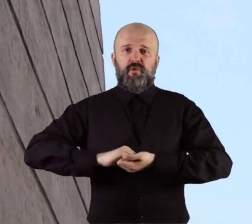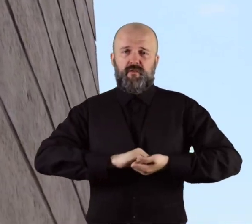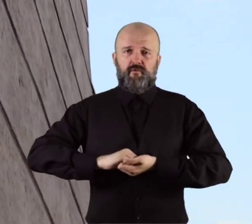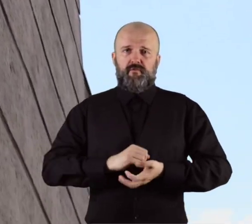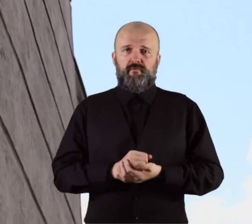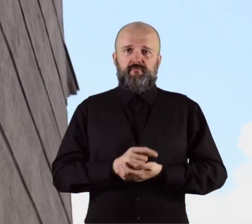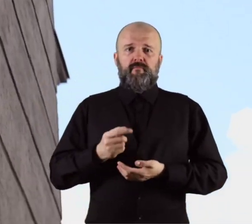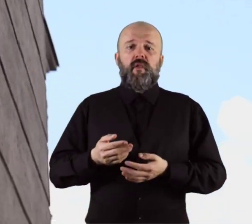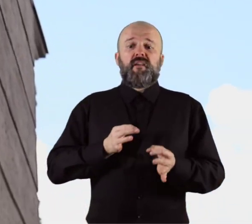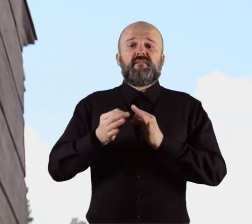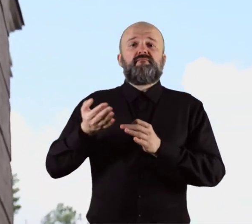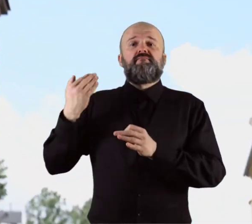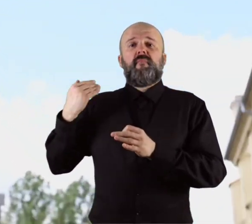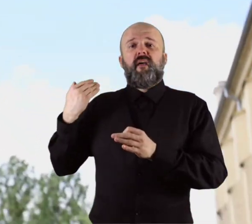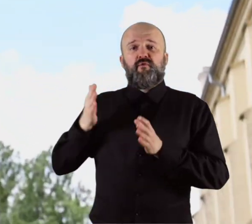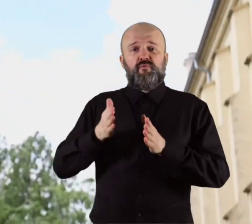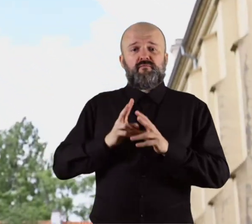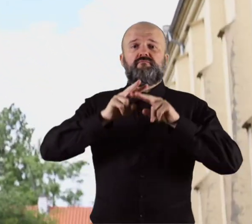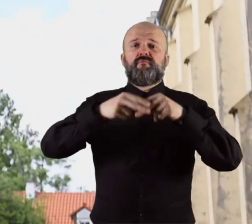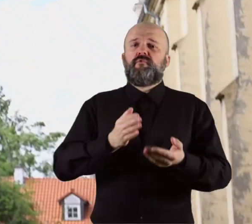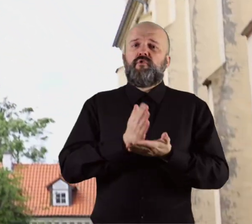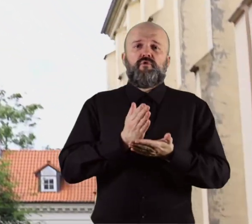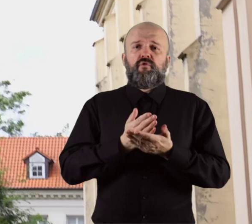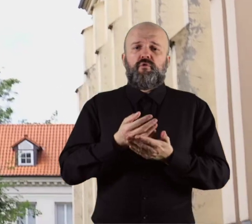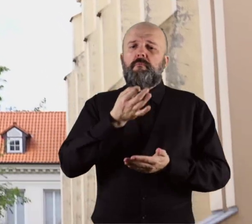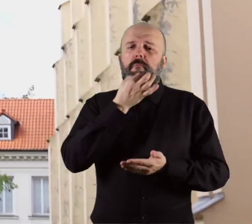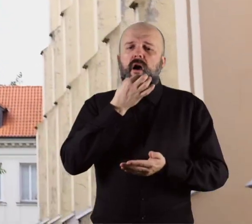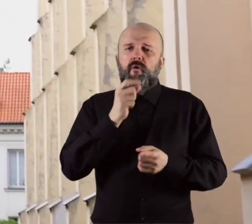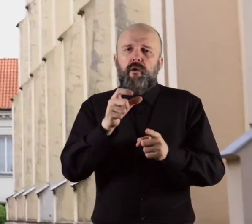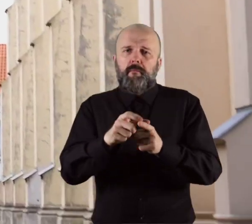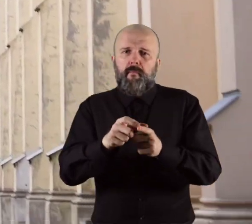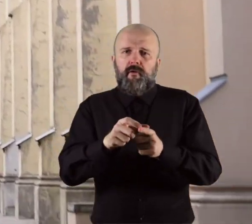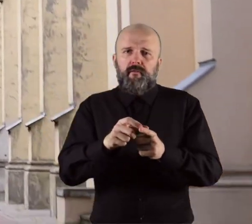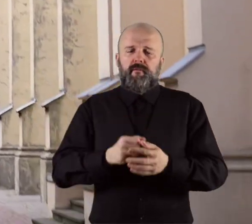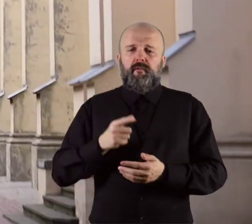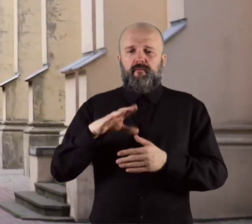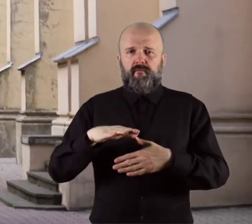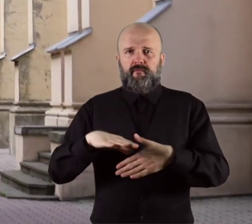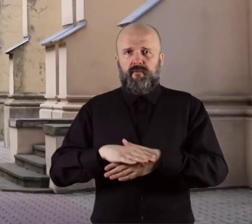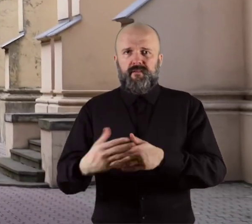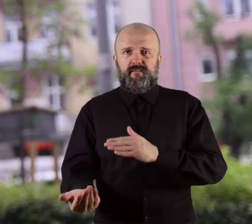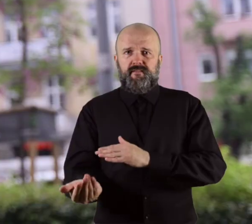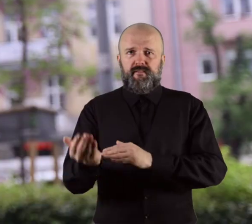Only its short western section has retained the historical name of the former Leszno Street.